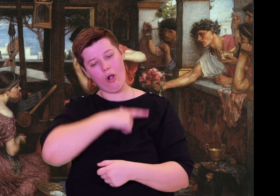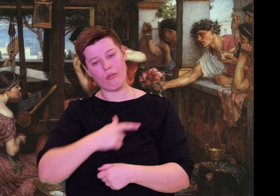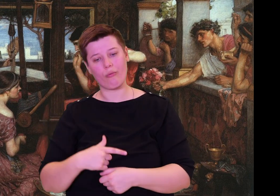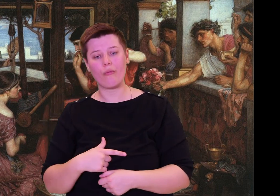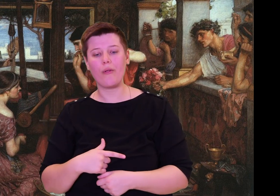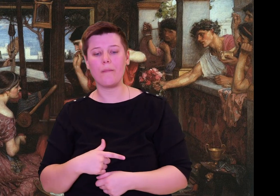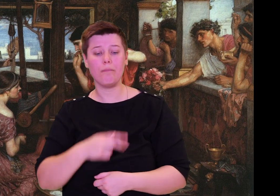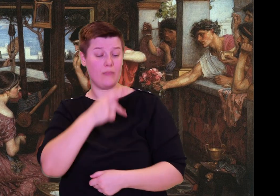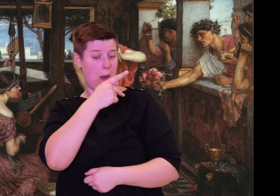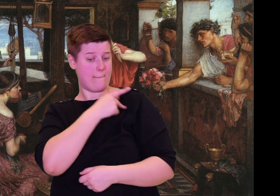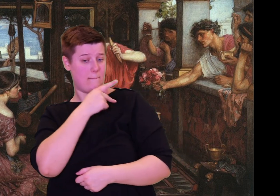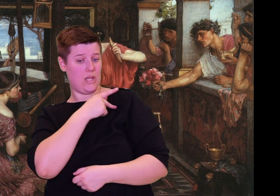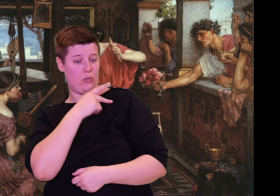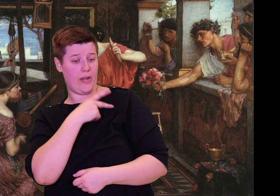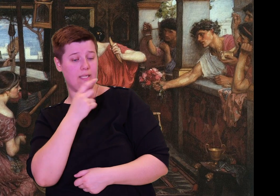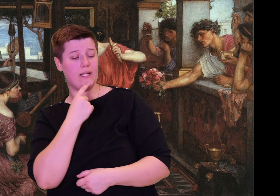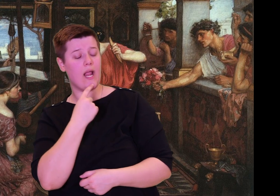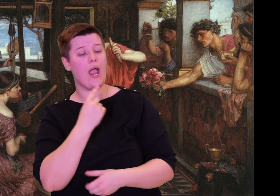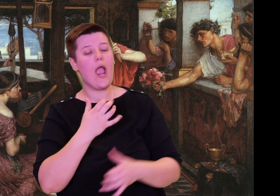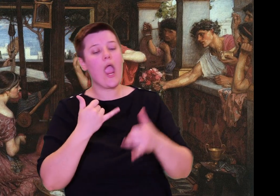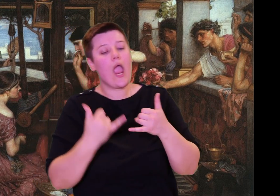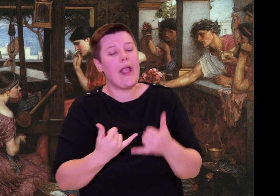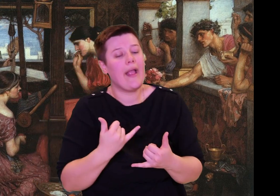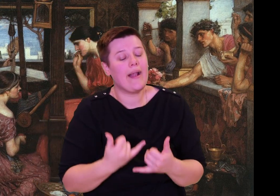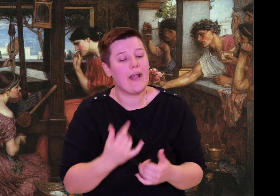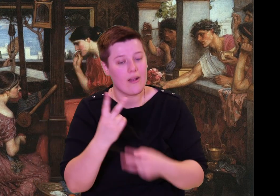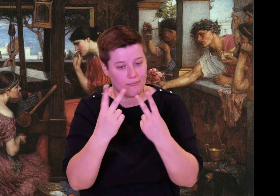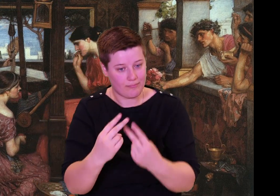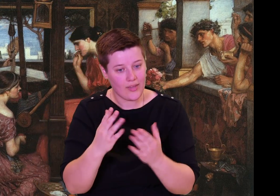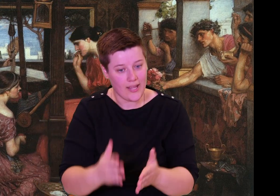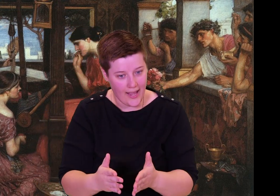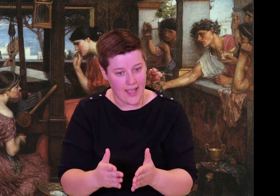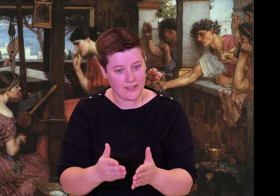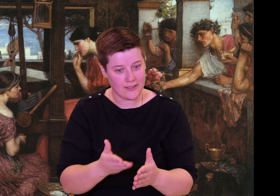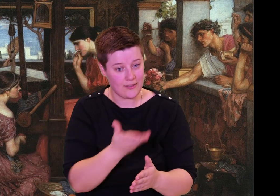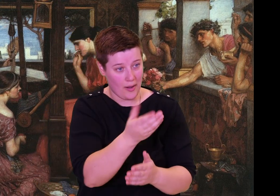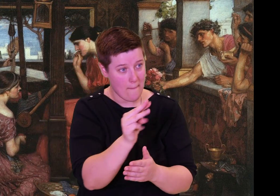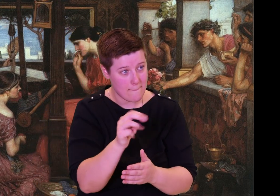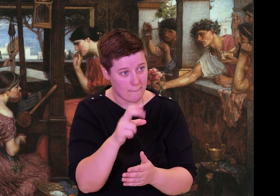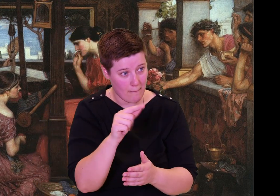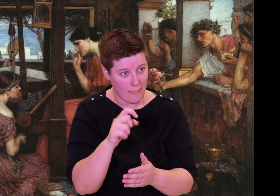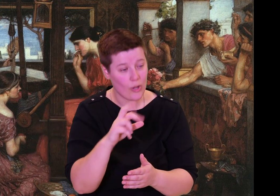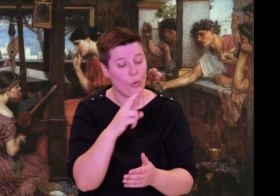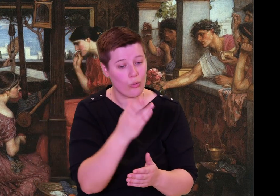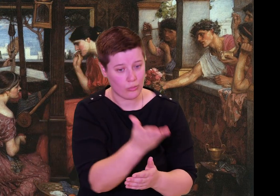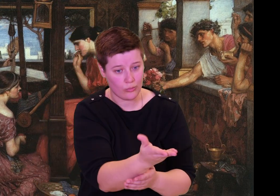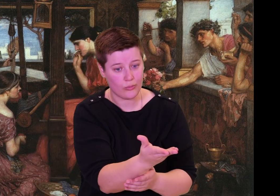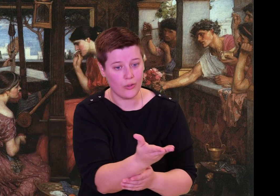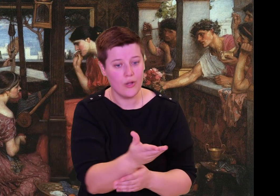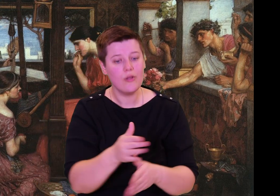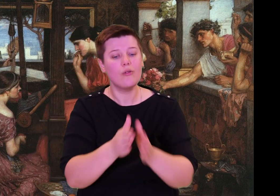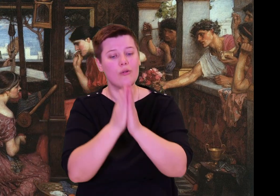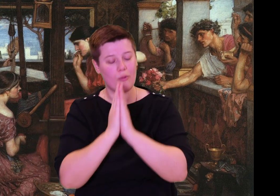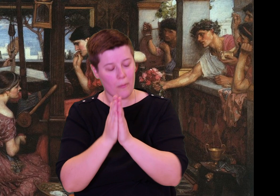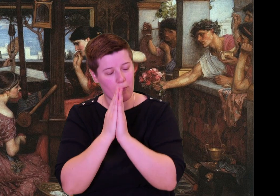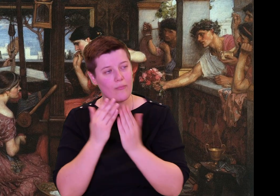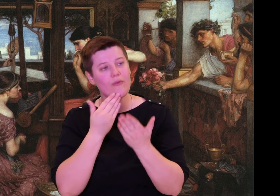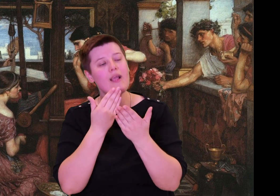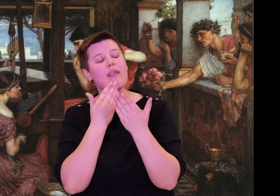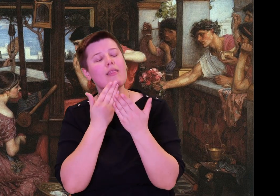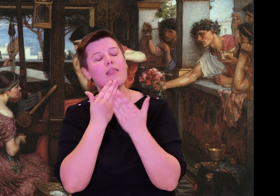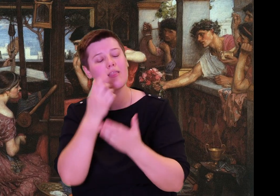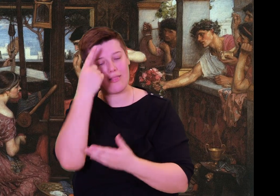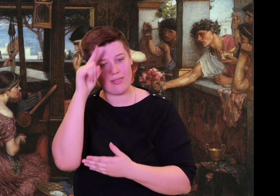inviting them to join them. Nestor's son, Pisistratus, shook hands and set